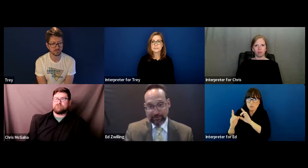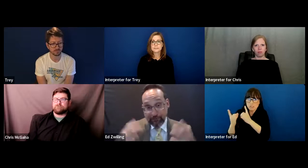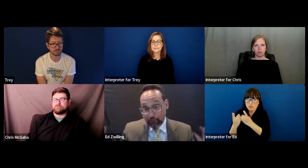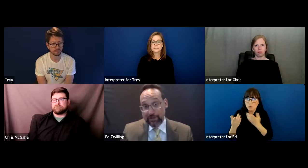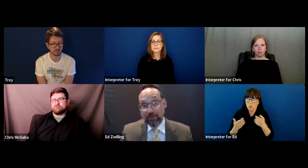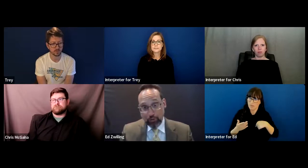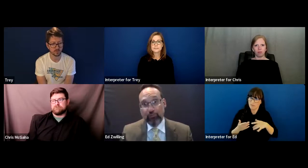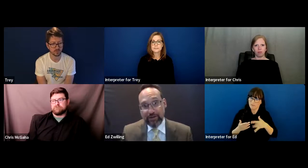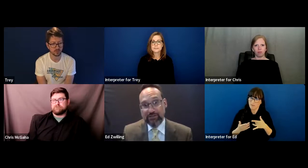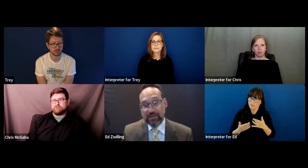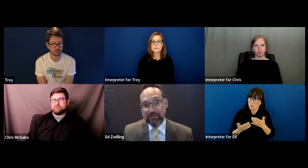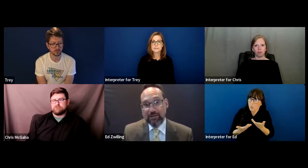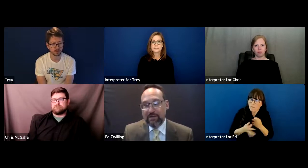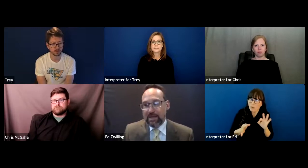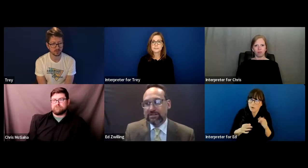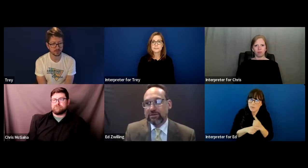is a free and appropriate education.